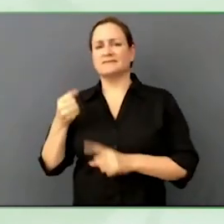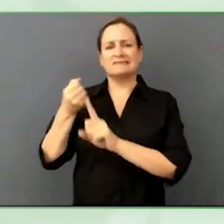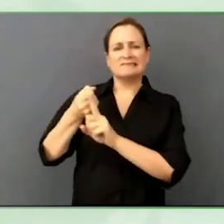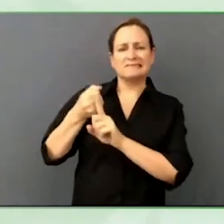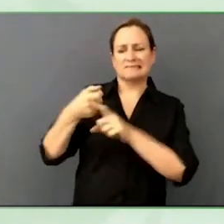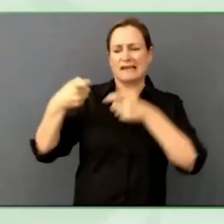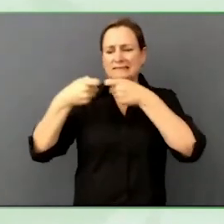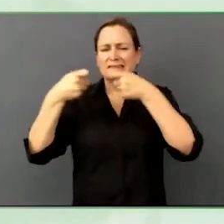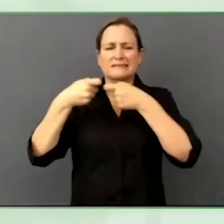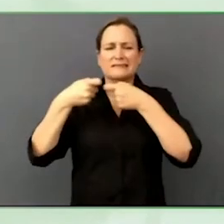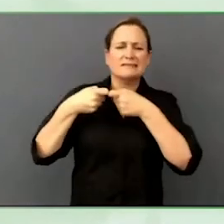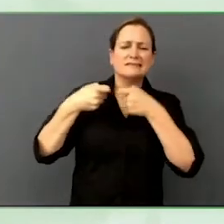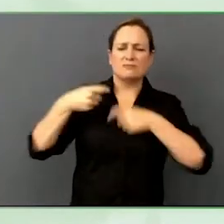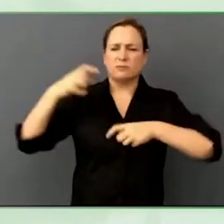bring people together under a common cause.